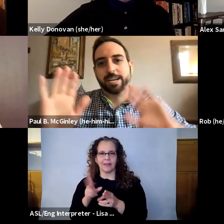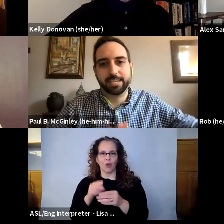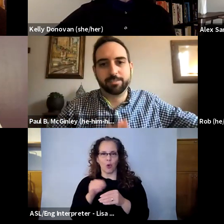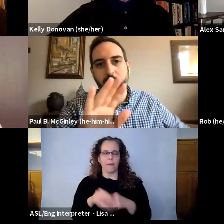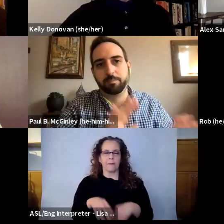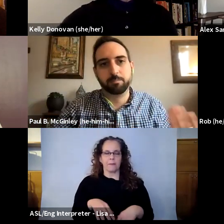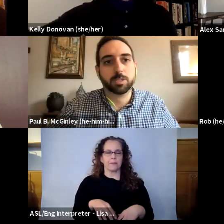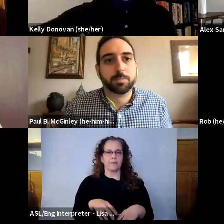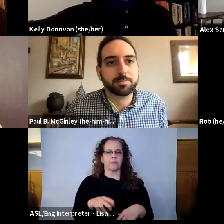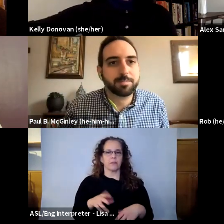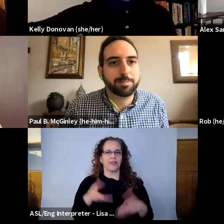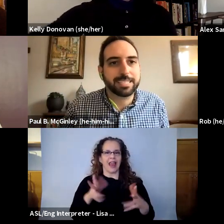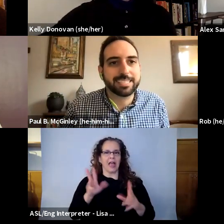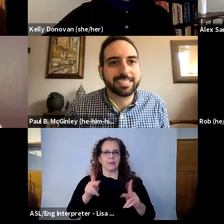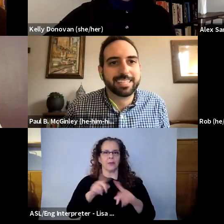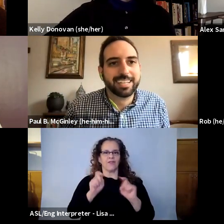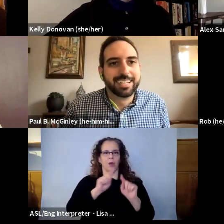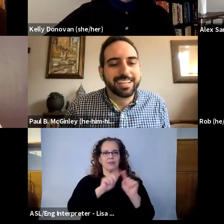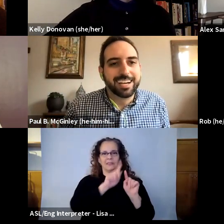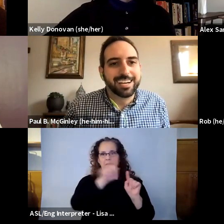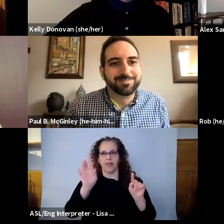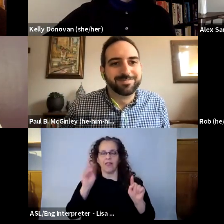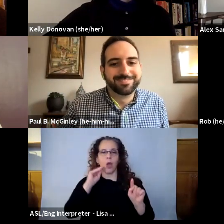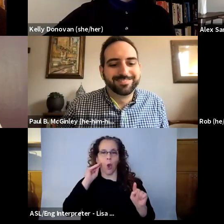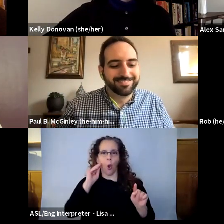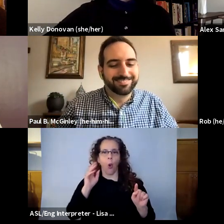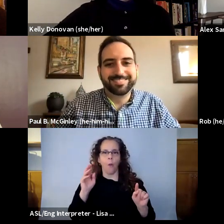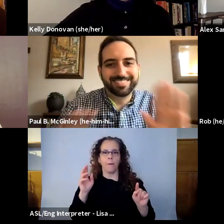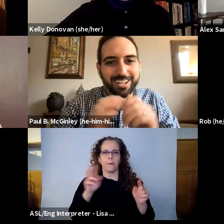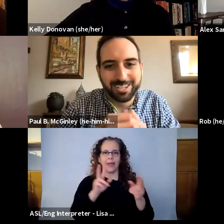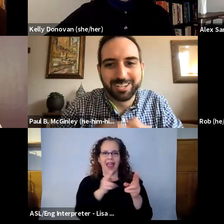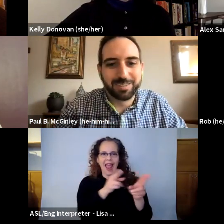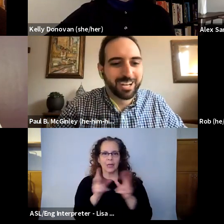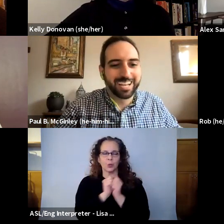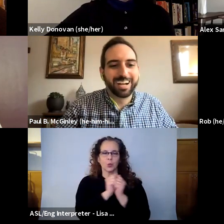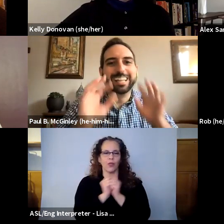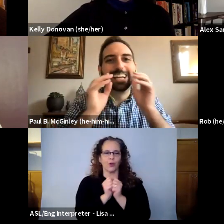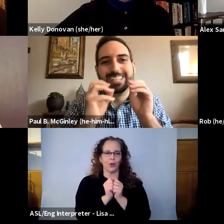editing from multiple spaces. I'll stop talking. I like the